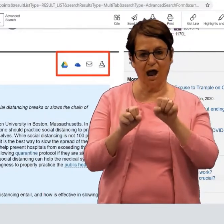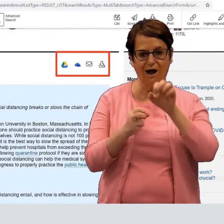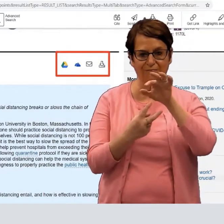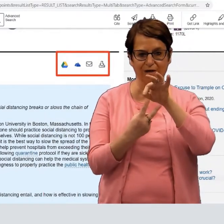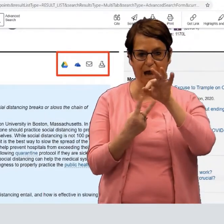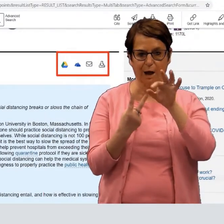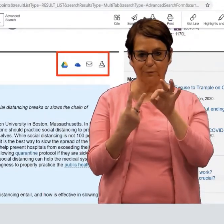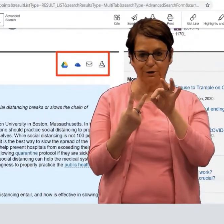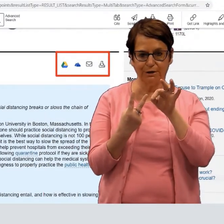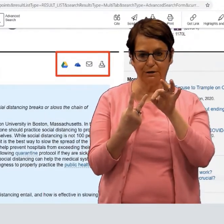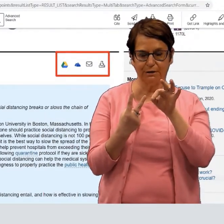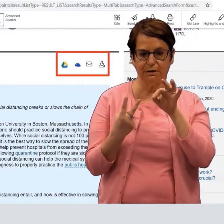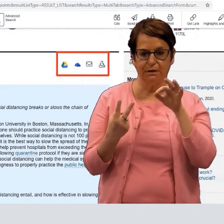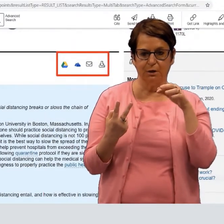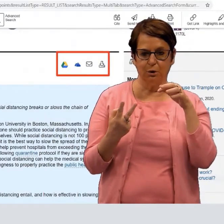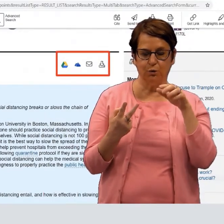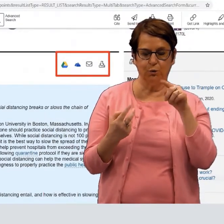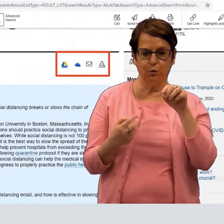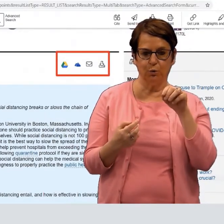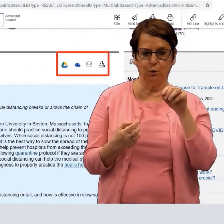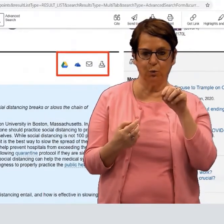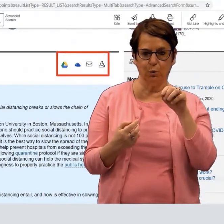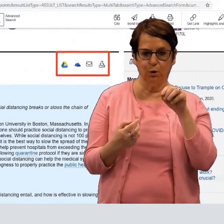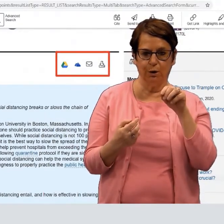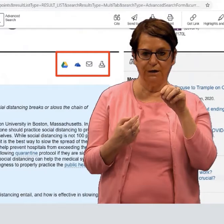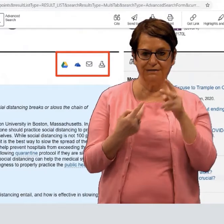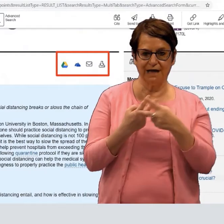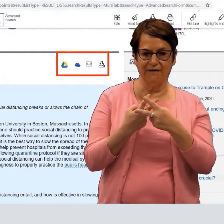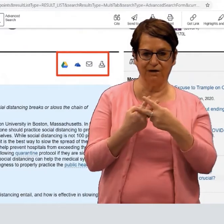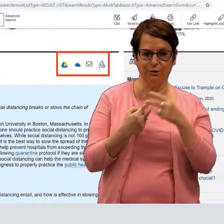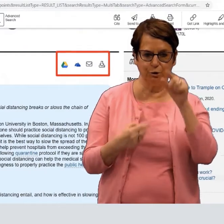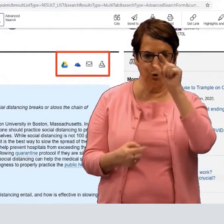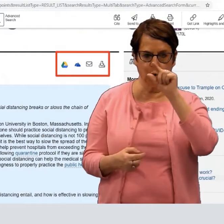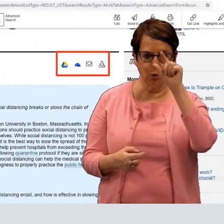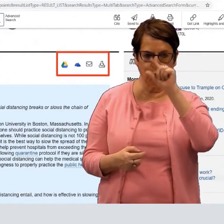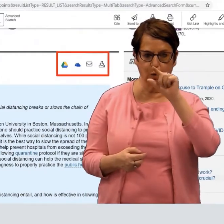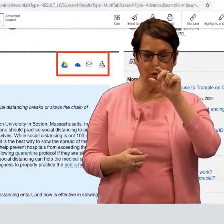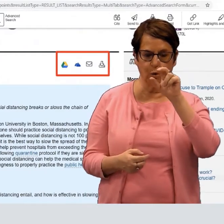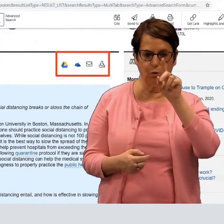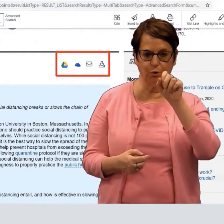and so forth. You also have the option to save it to Google Drive.